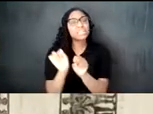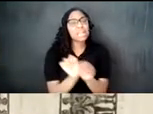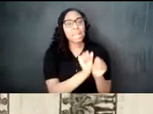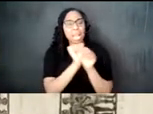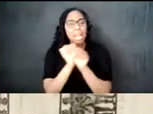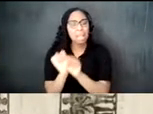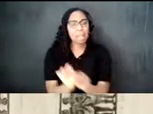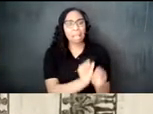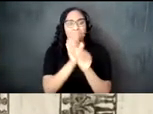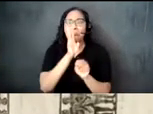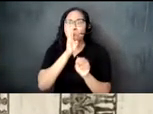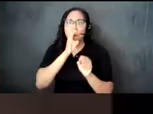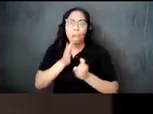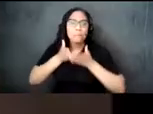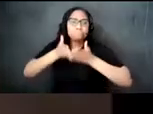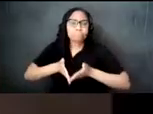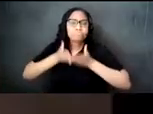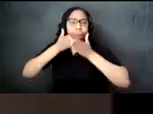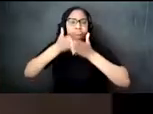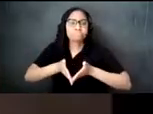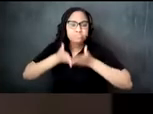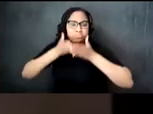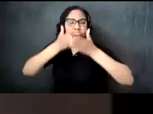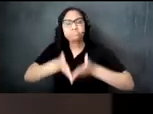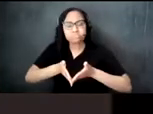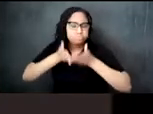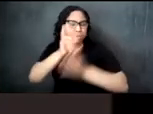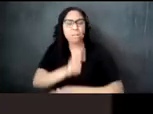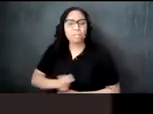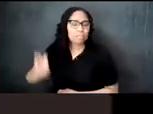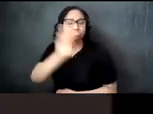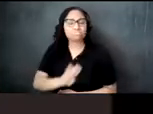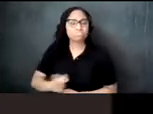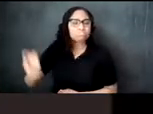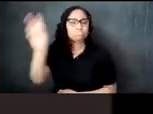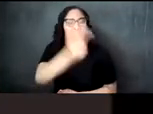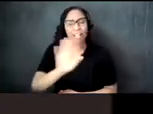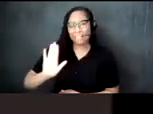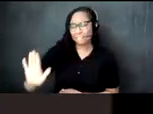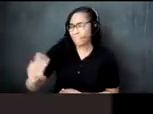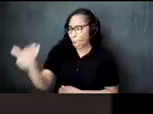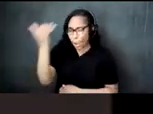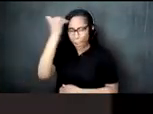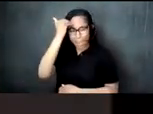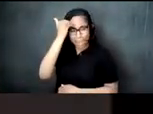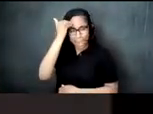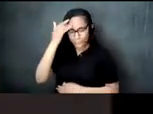atlantic with the transatlantic slave trade their herbal knowledge and practices were influenced